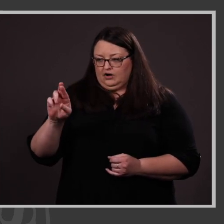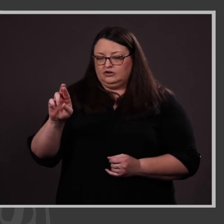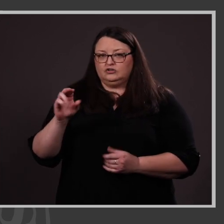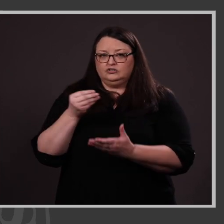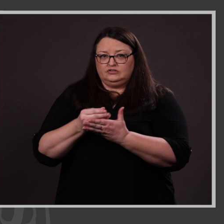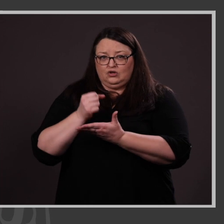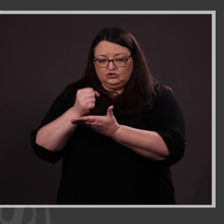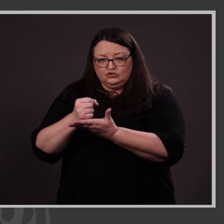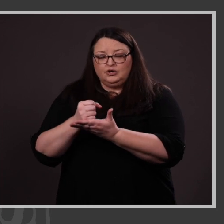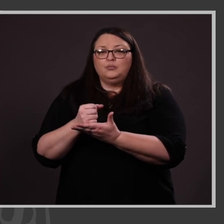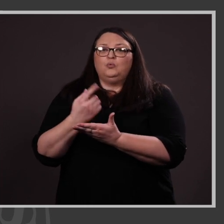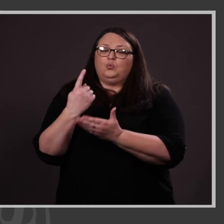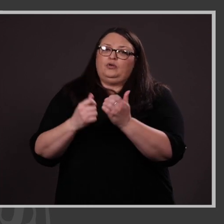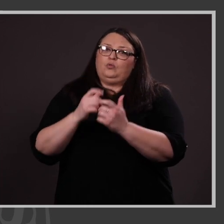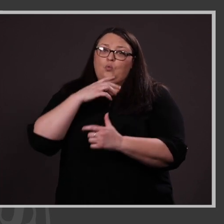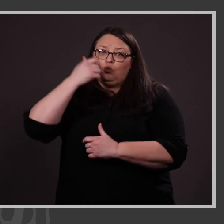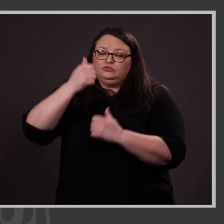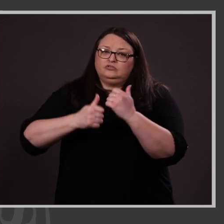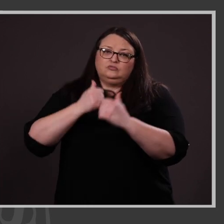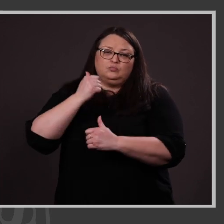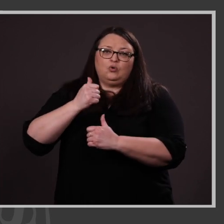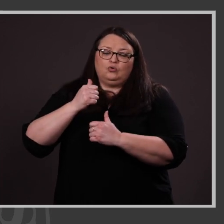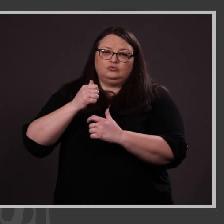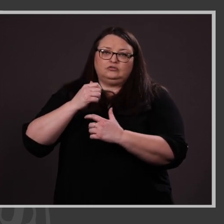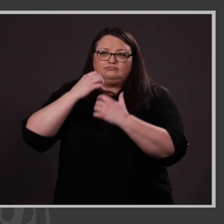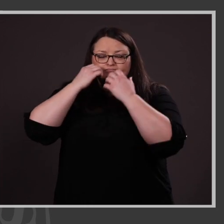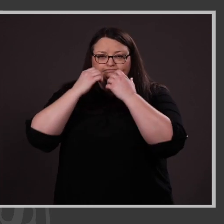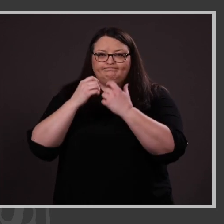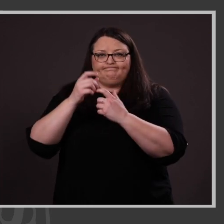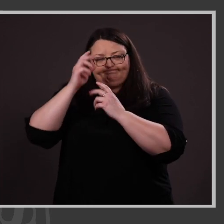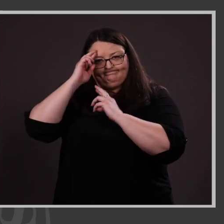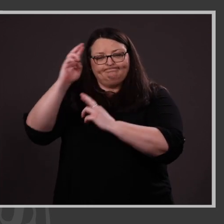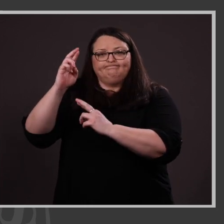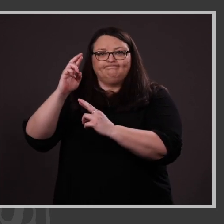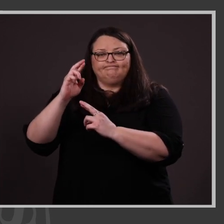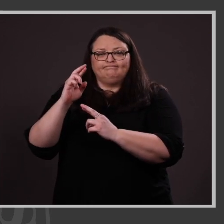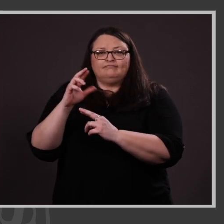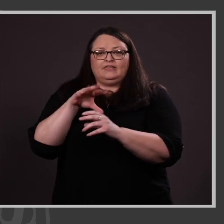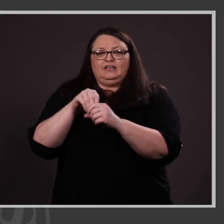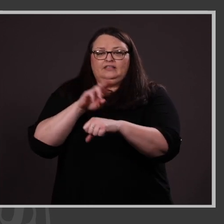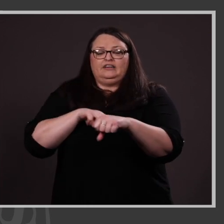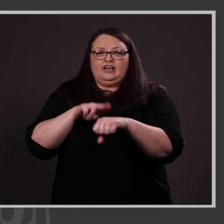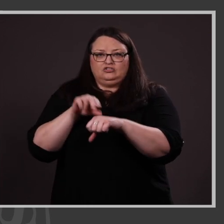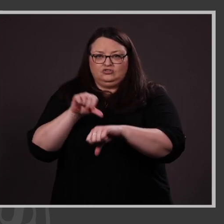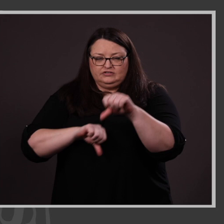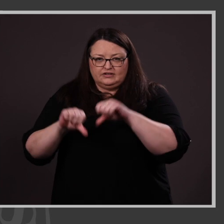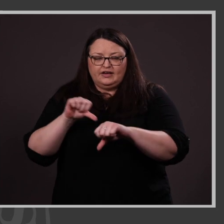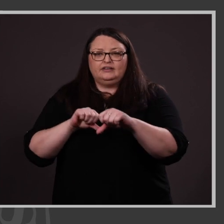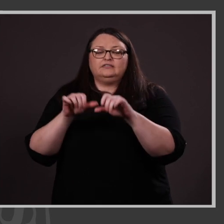prestigious national scholarships in the national sciences, engineering and mathematics that